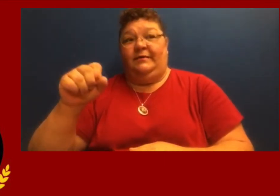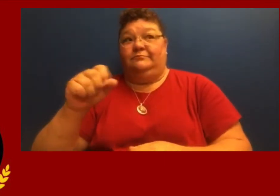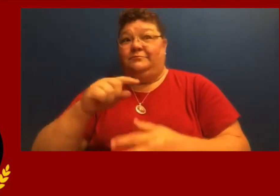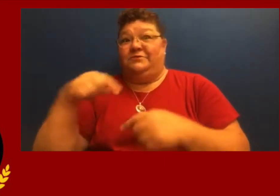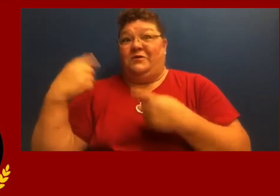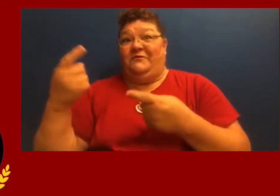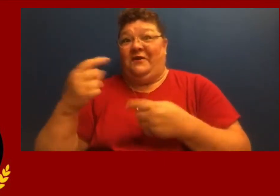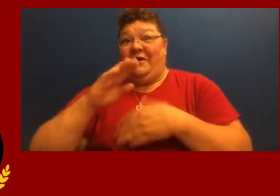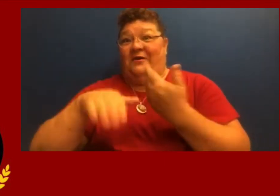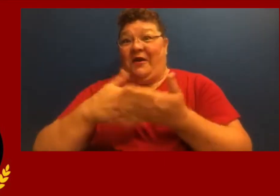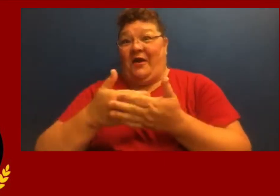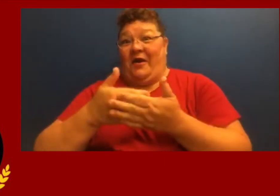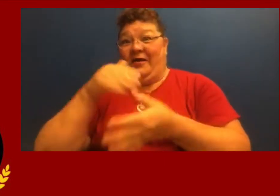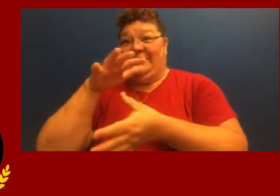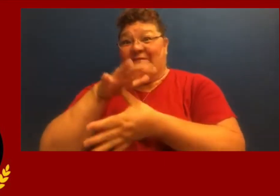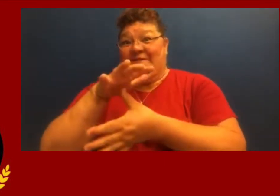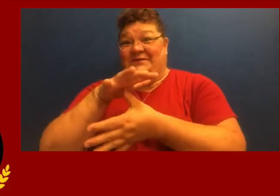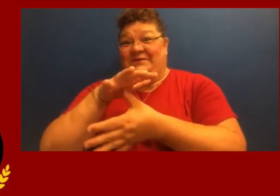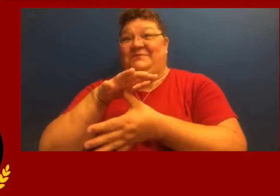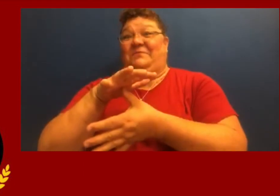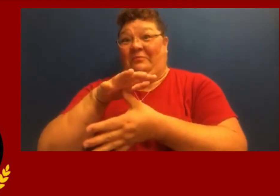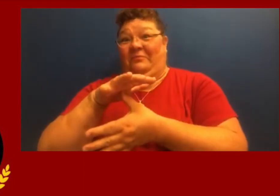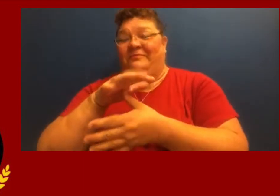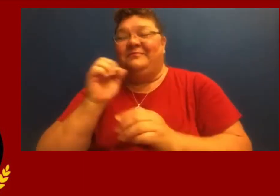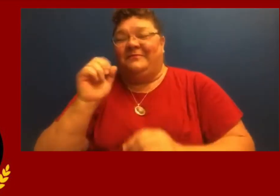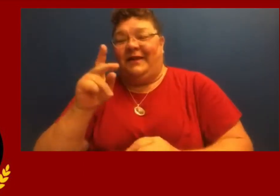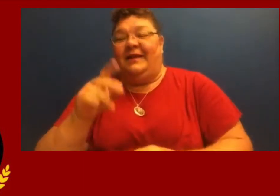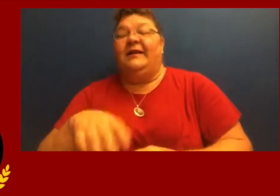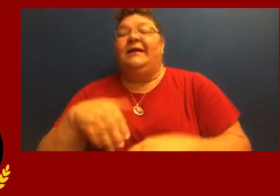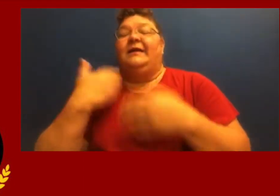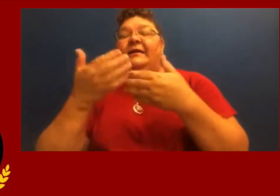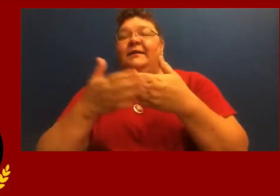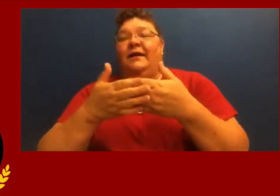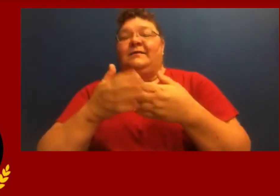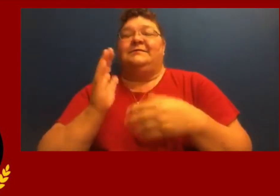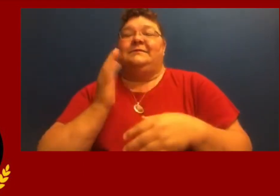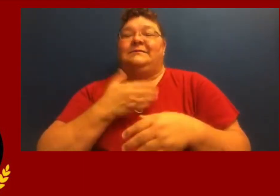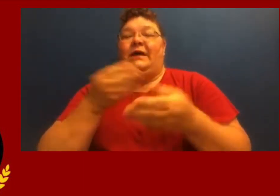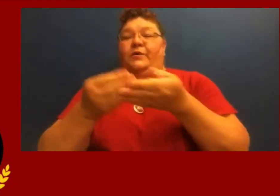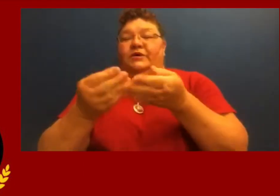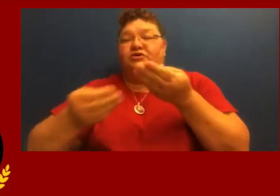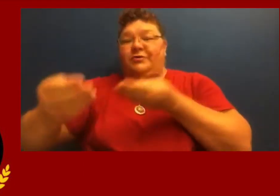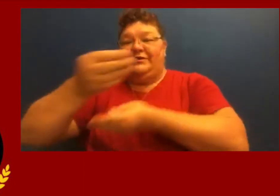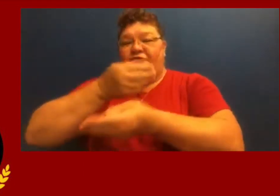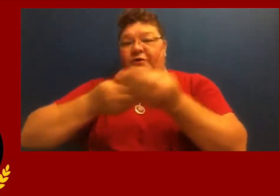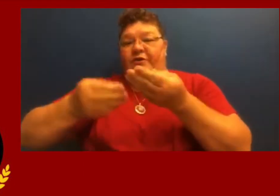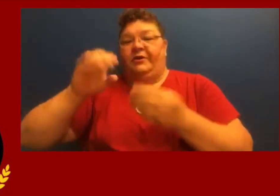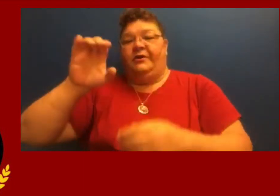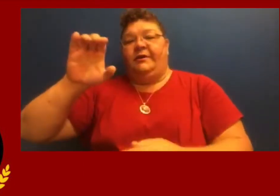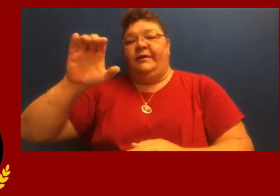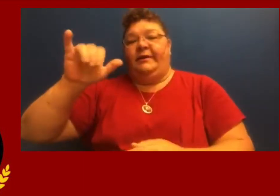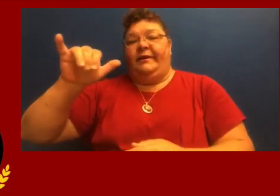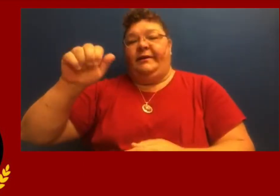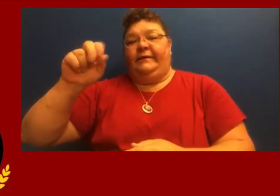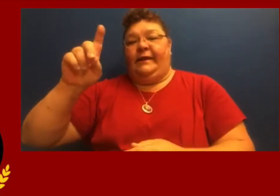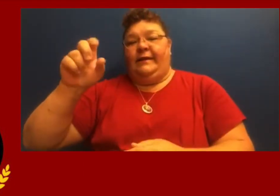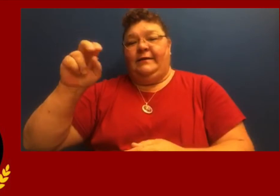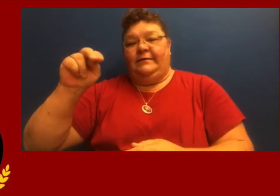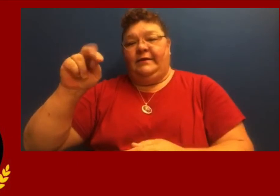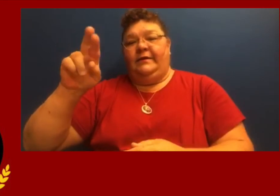So far those are all seniors. Our treasurer is Cayden Rawlings.